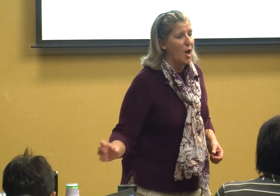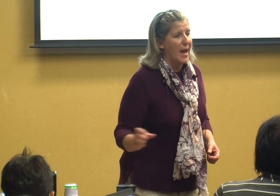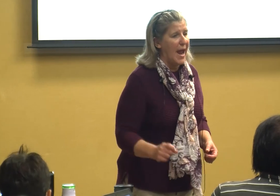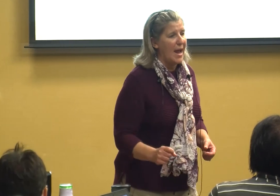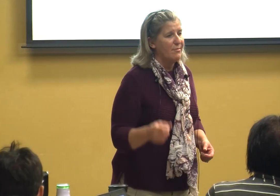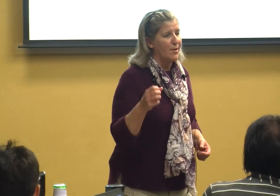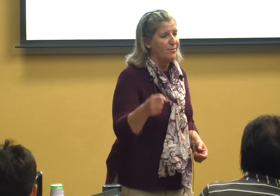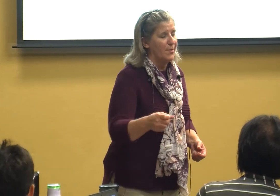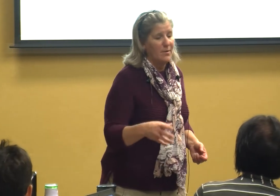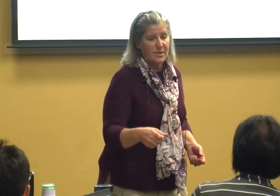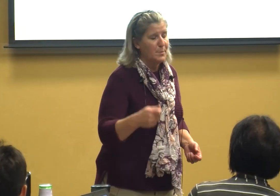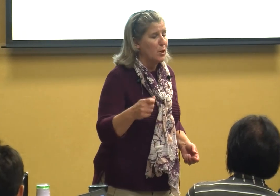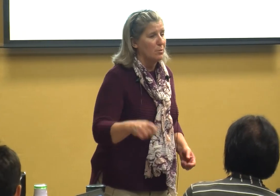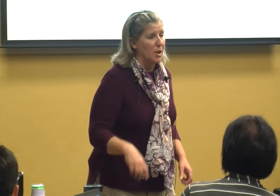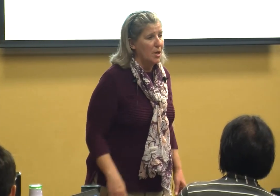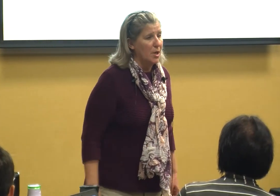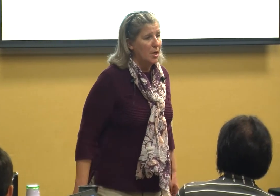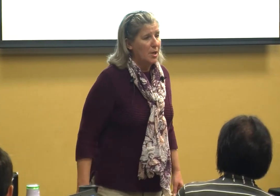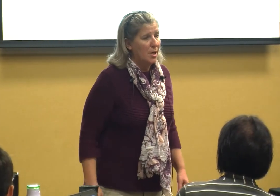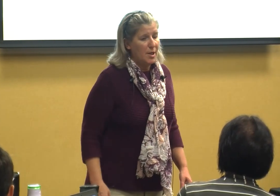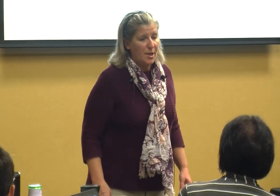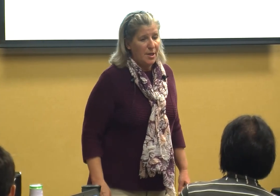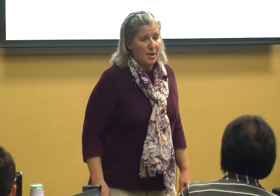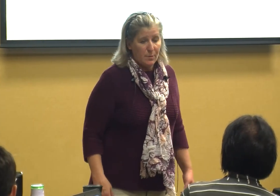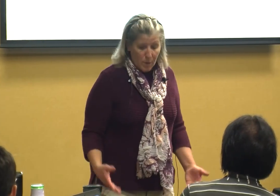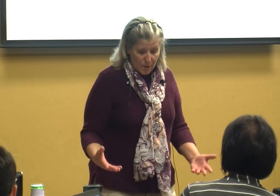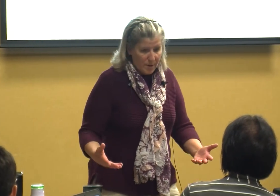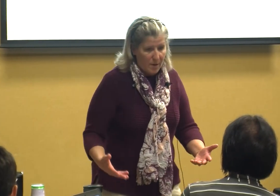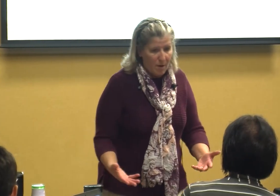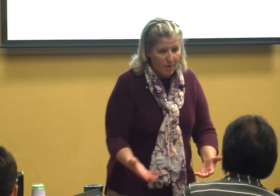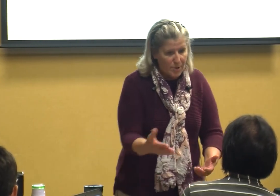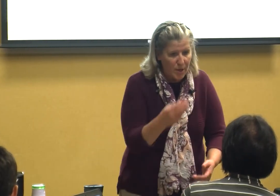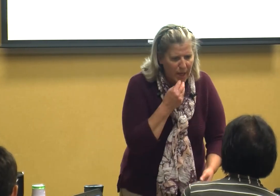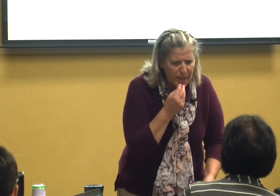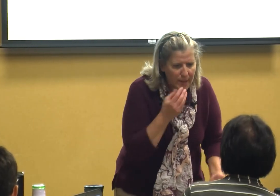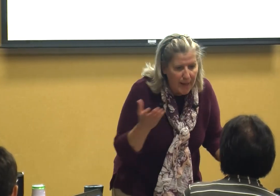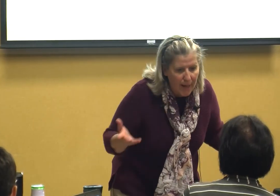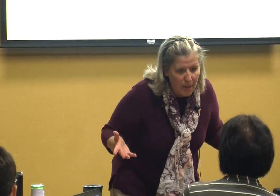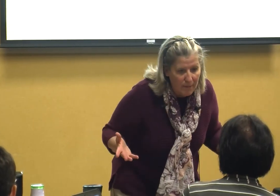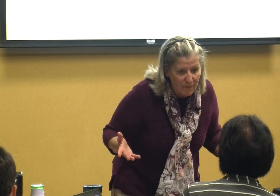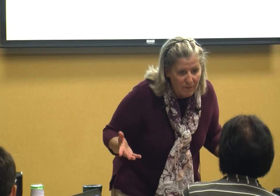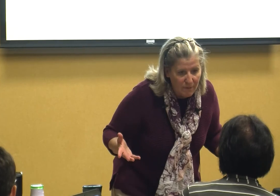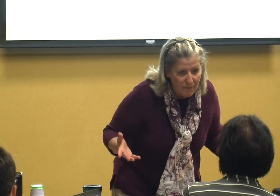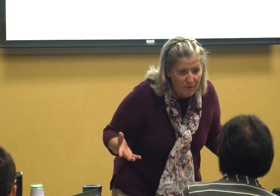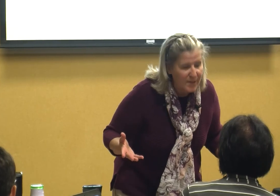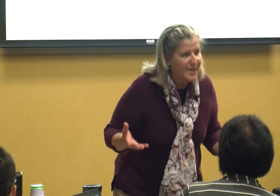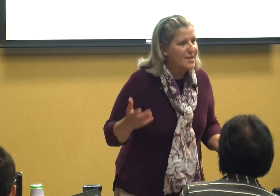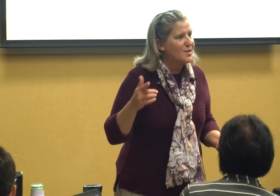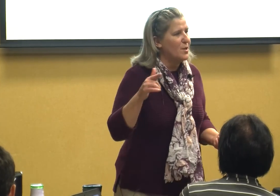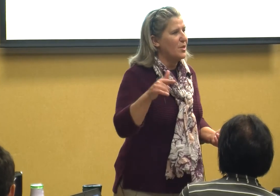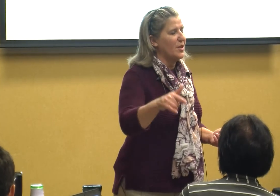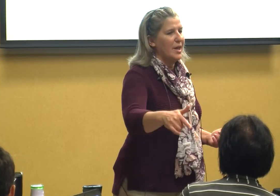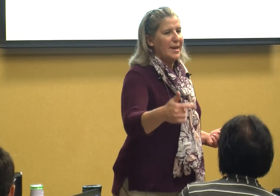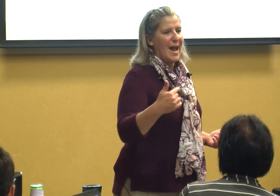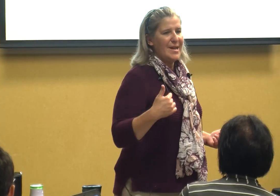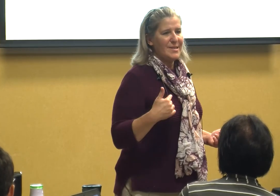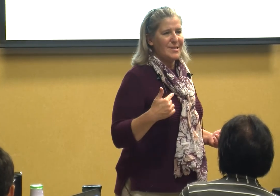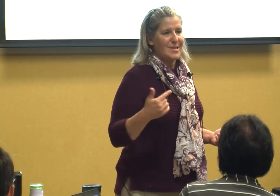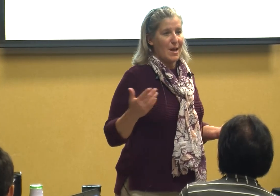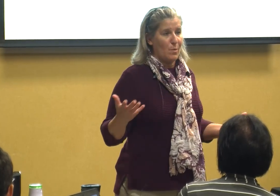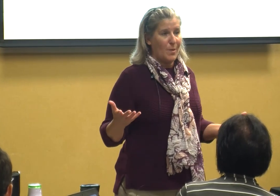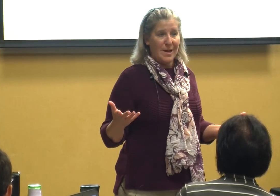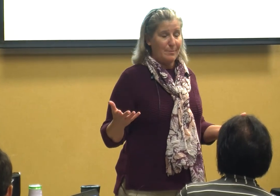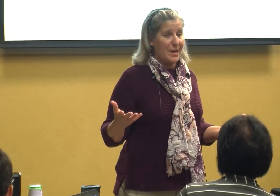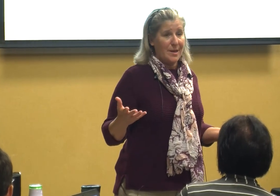have a spoon well aren't you gonna eat today so that the kid has to say well wait a minute